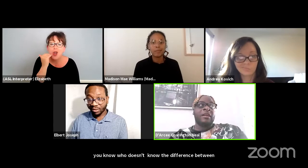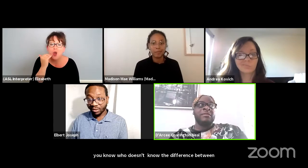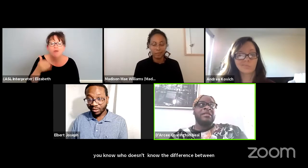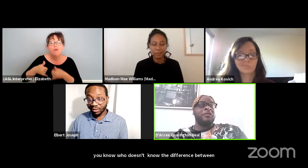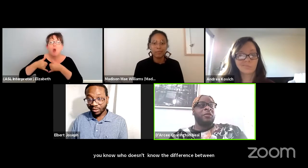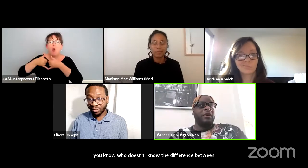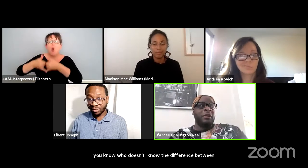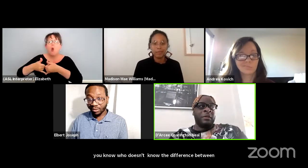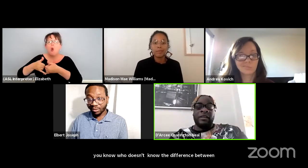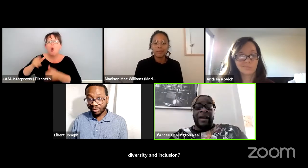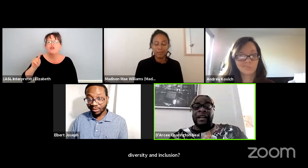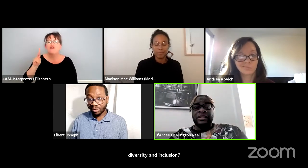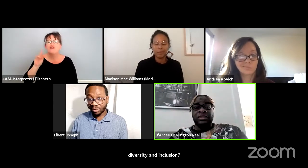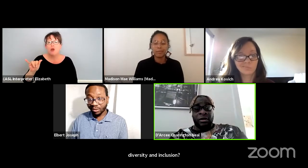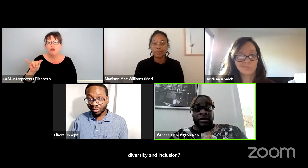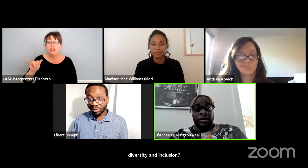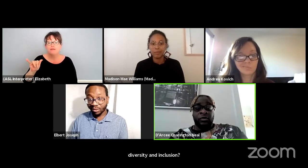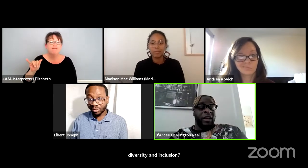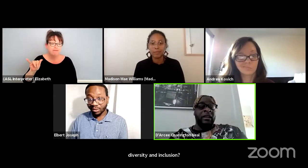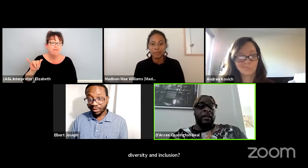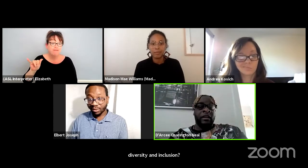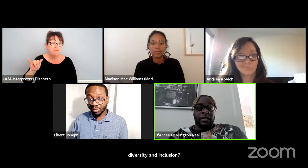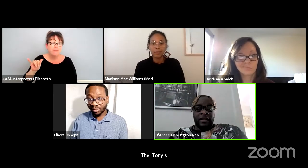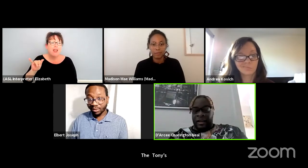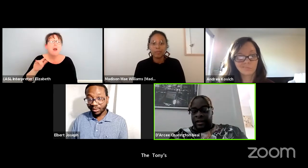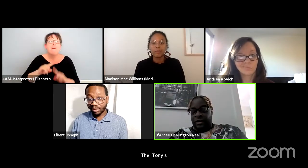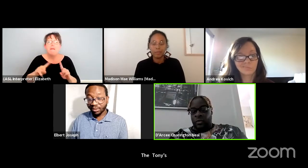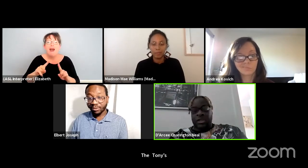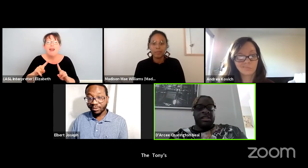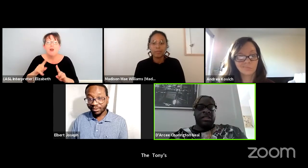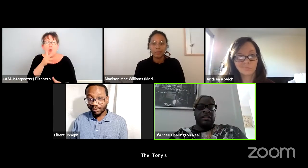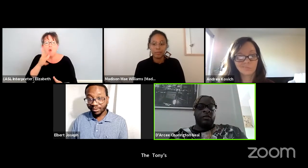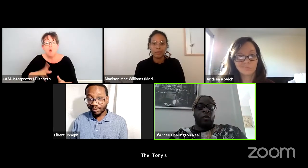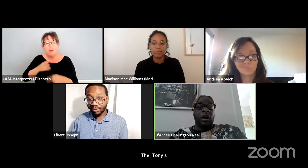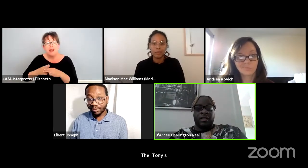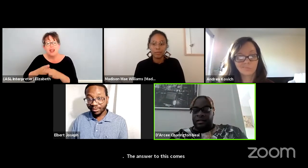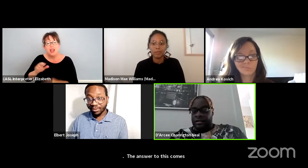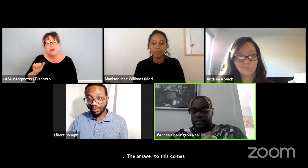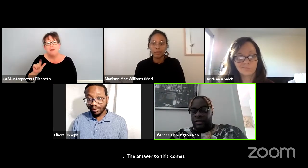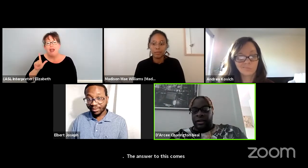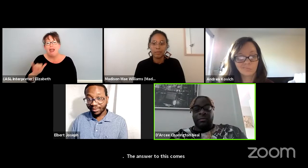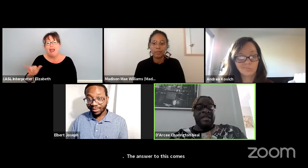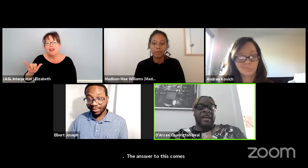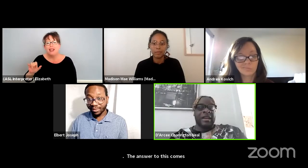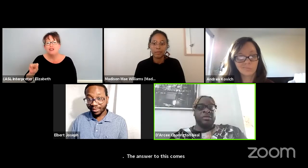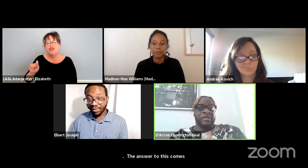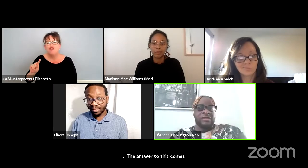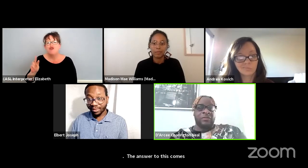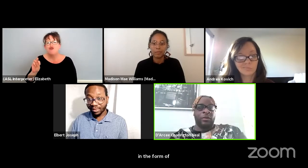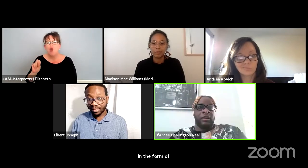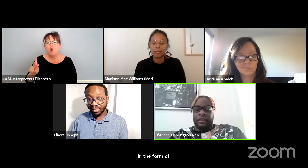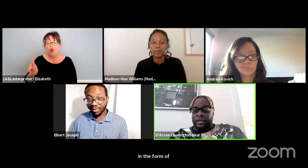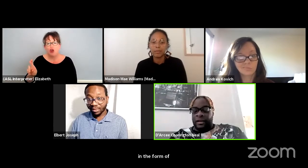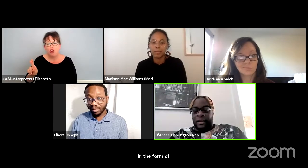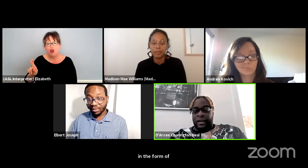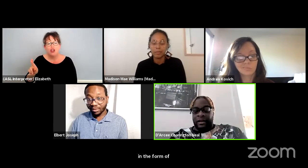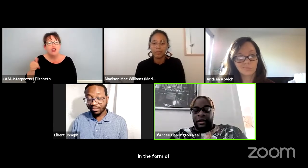comes in the form of Ali Stroker when when she won the best actress for